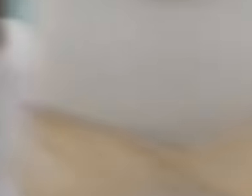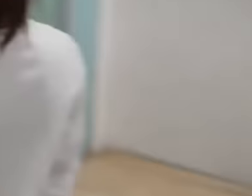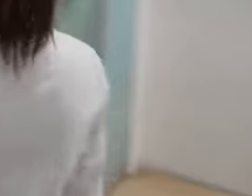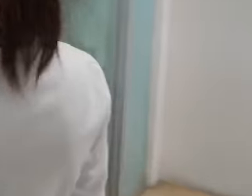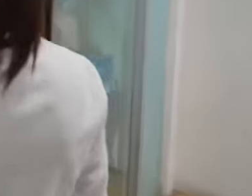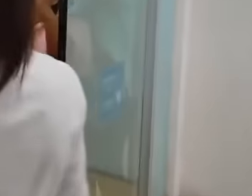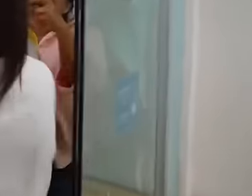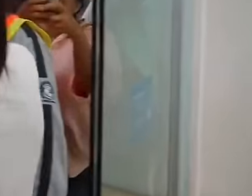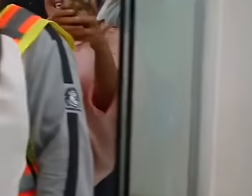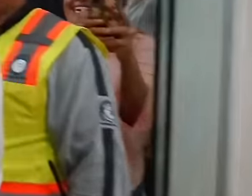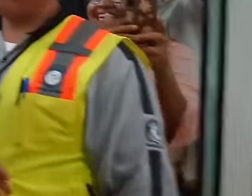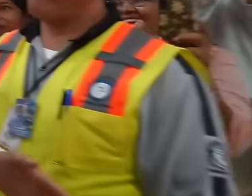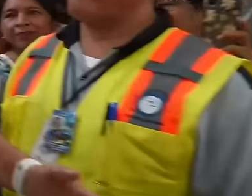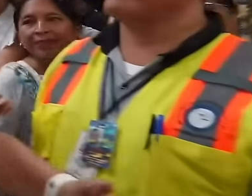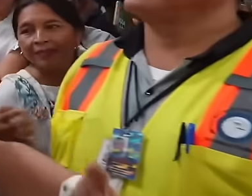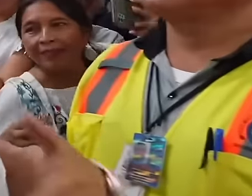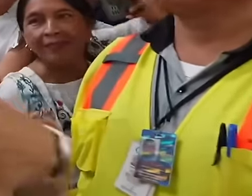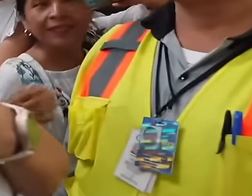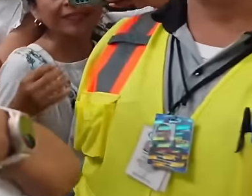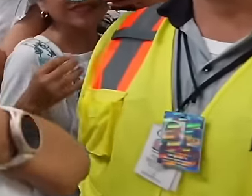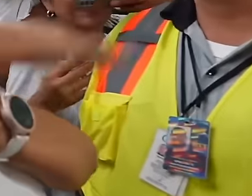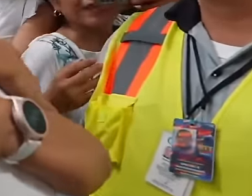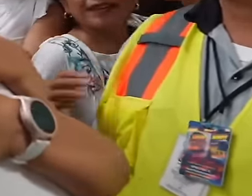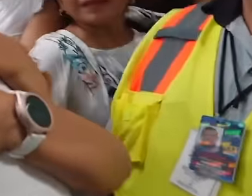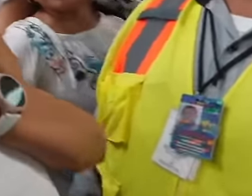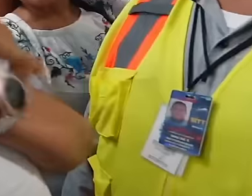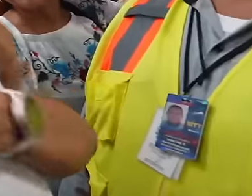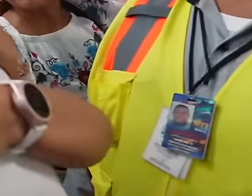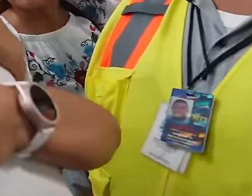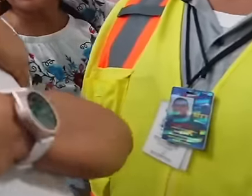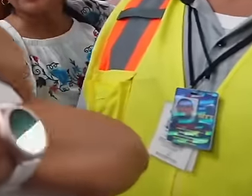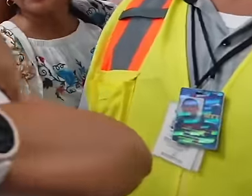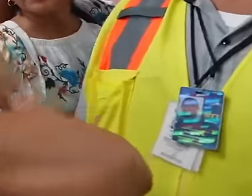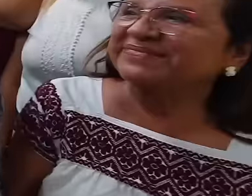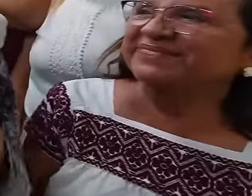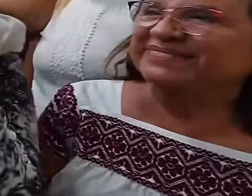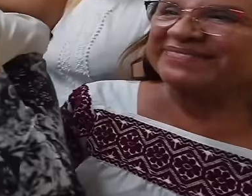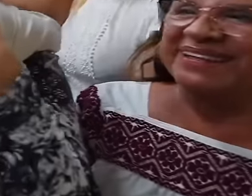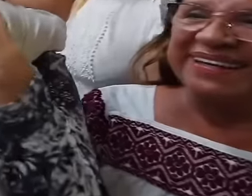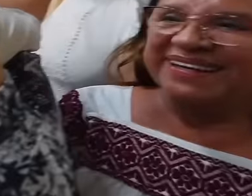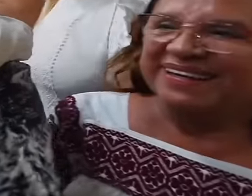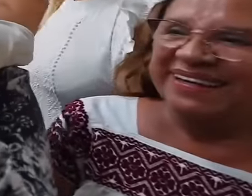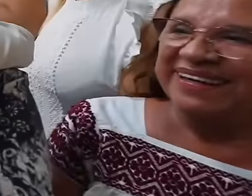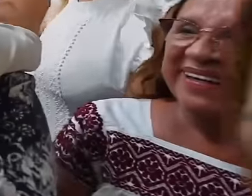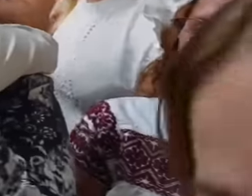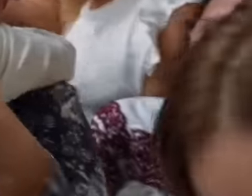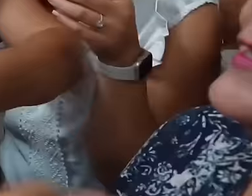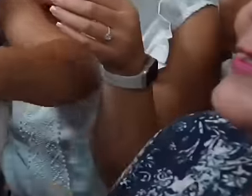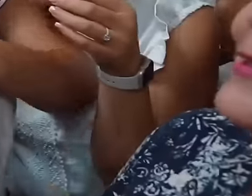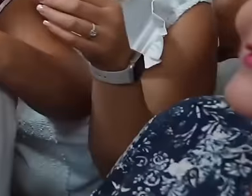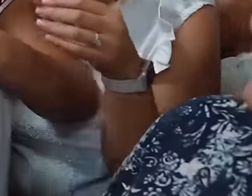taken into account to continue with the second stage of the fourth transformation of the country